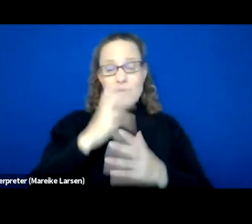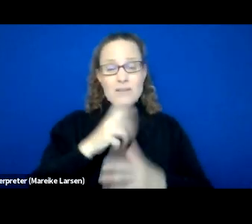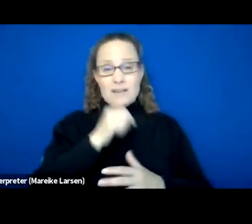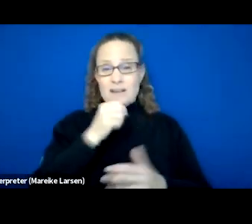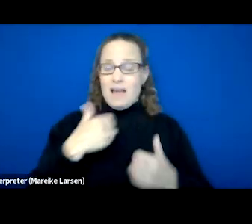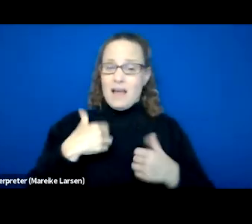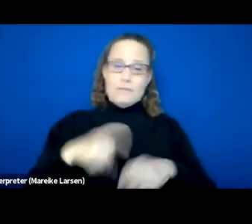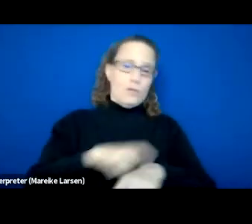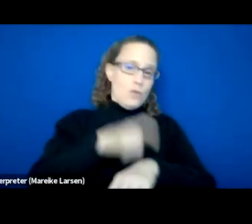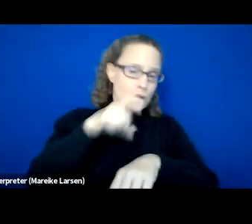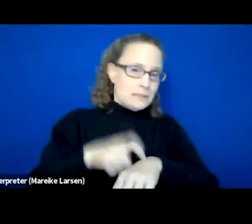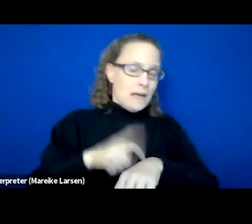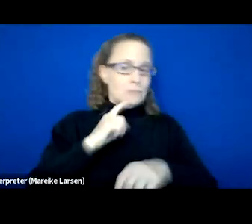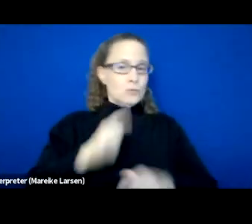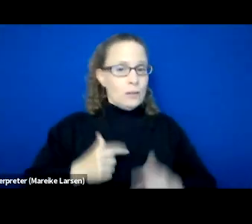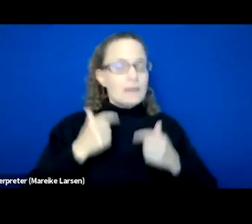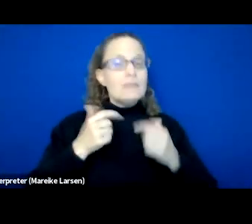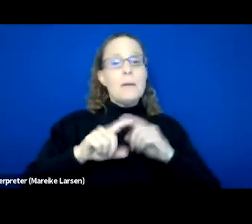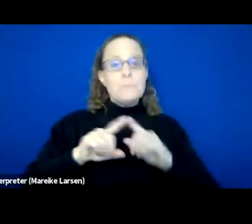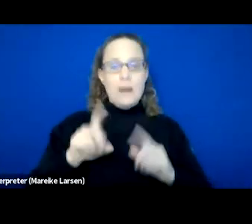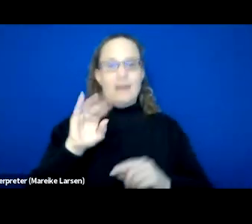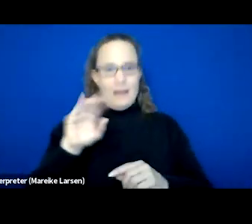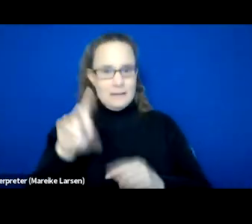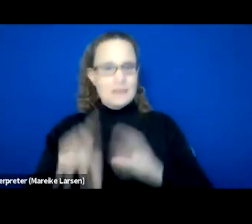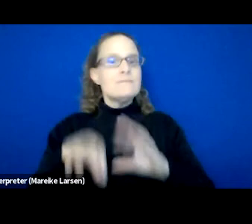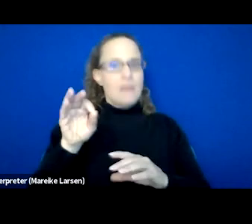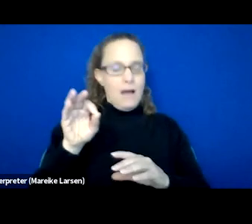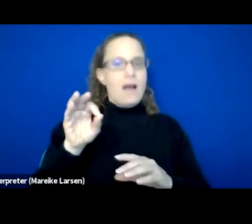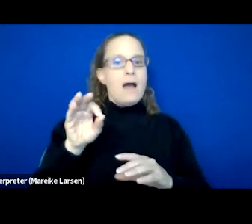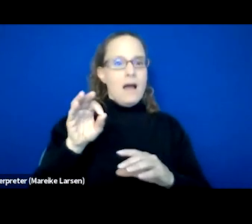of time of life, but I did actually learn a lot from their situation.